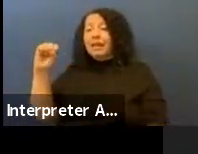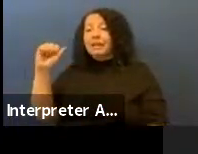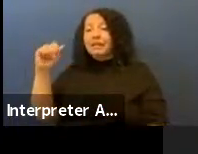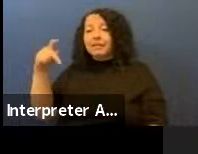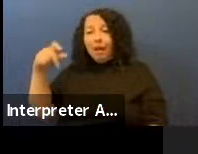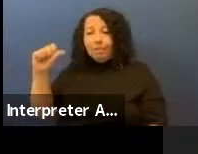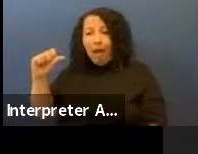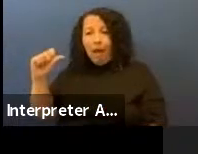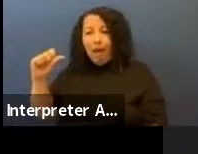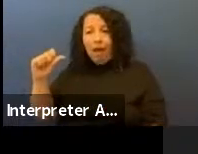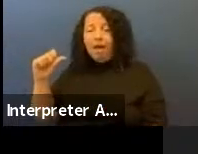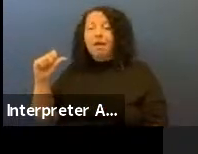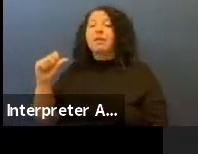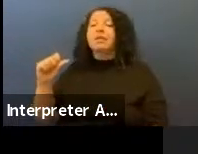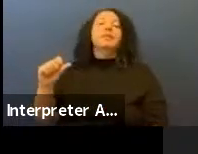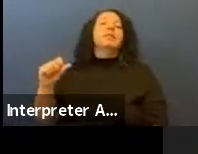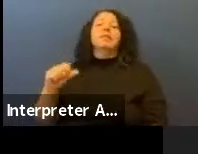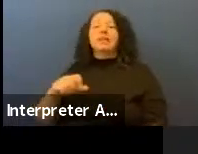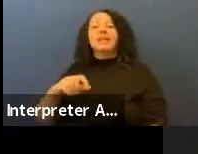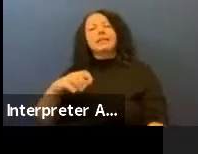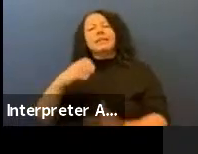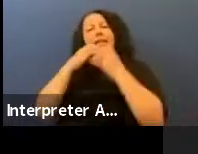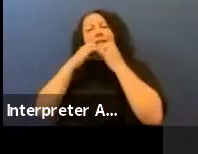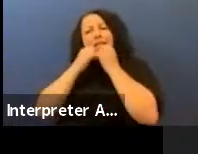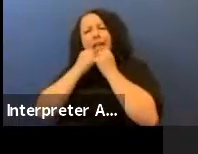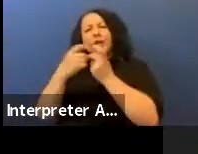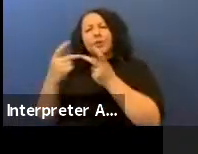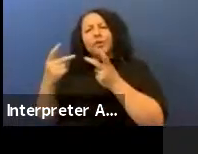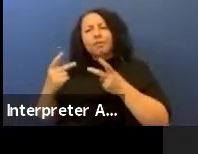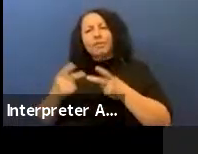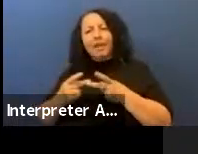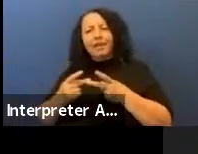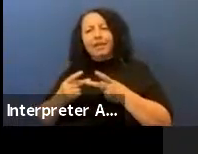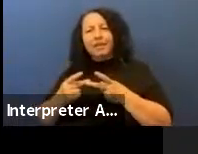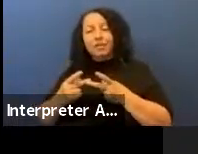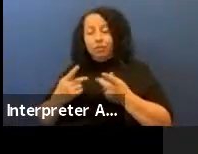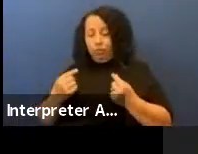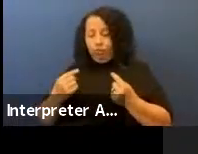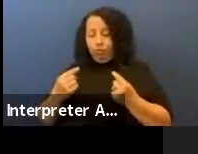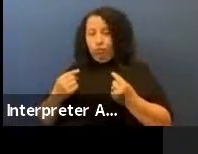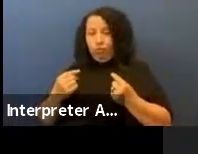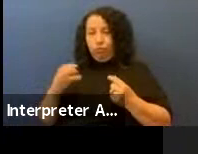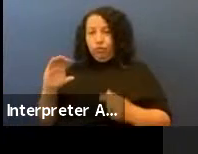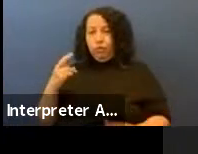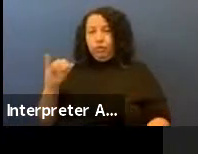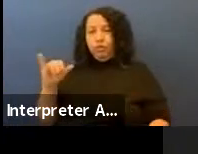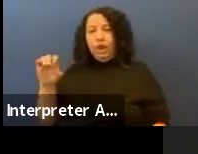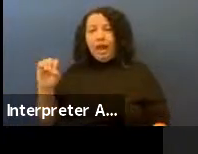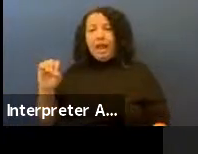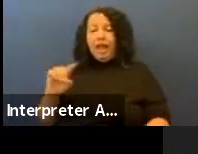It's a sacred place to not only the Cheyenne and the Lakota but